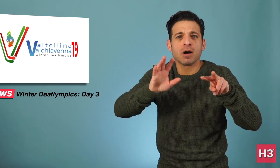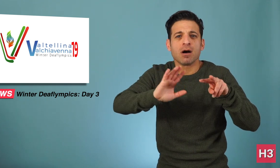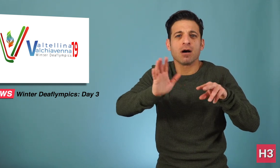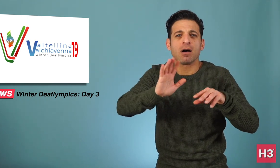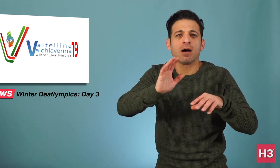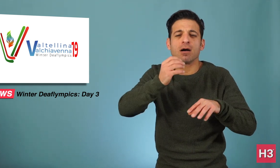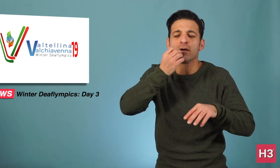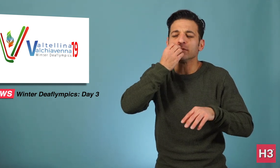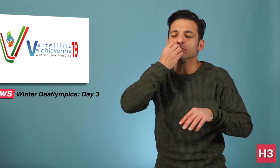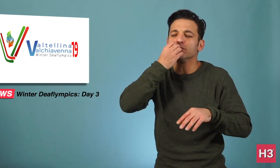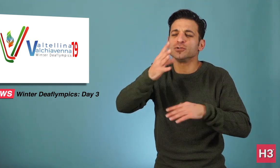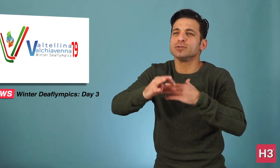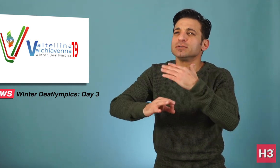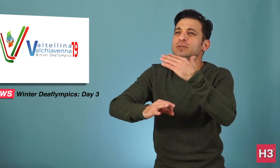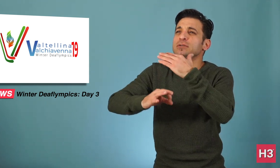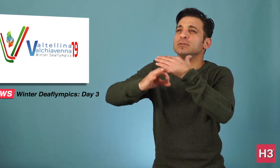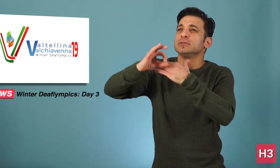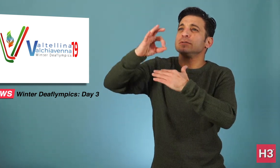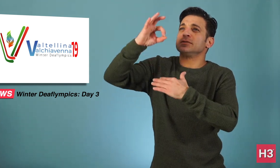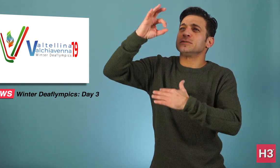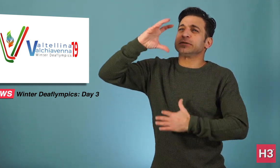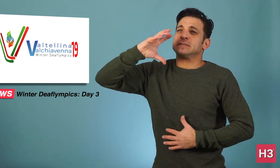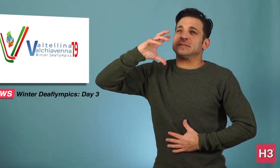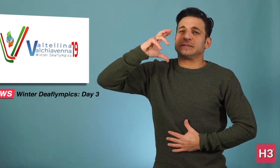be seeing this morning but it's been a